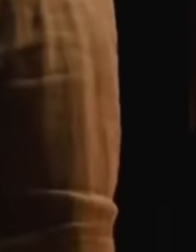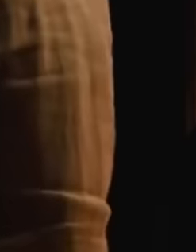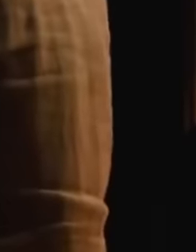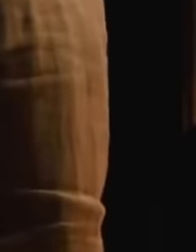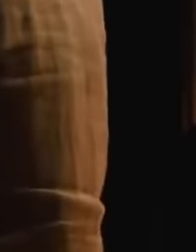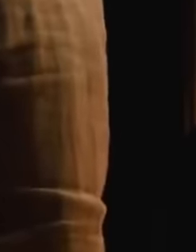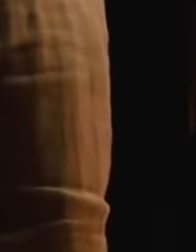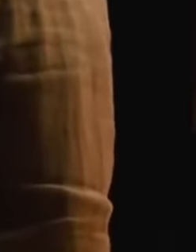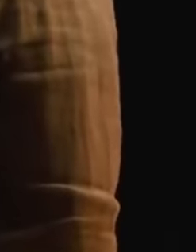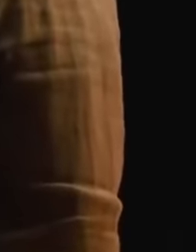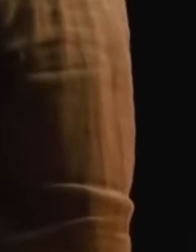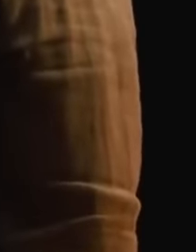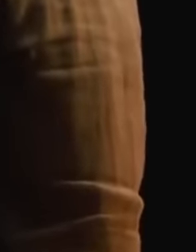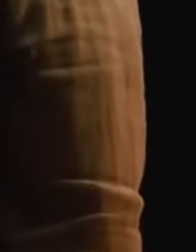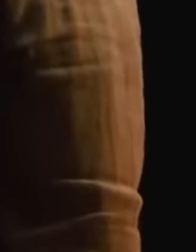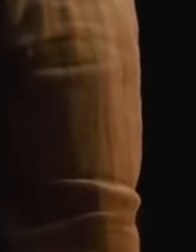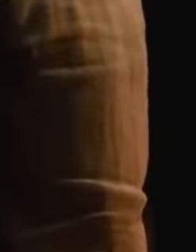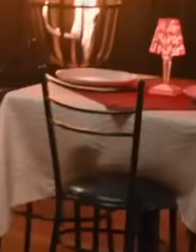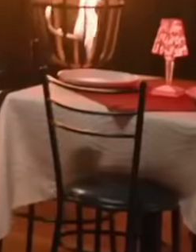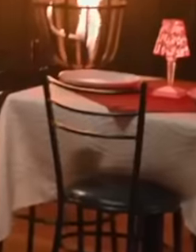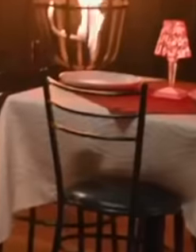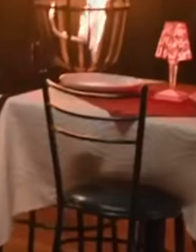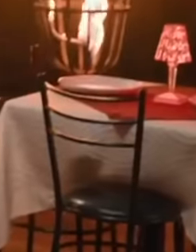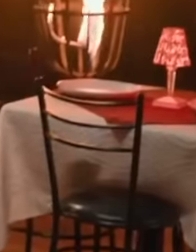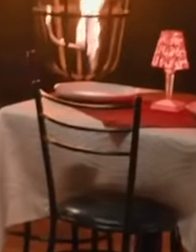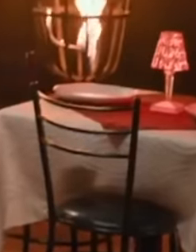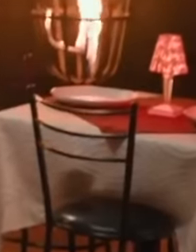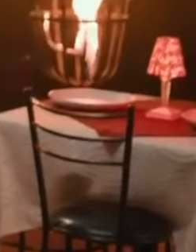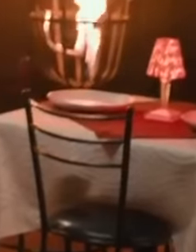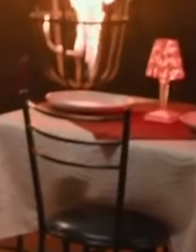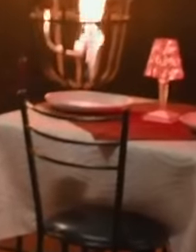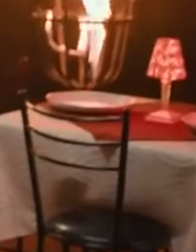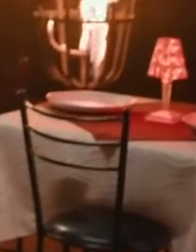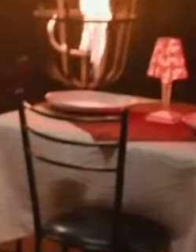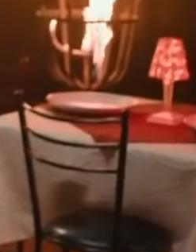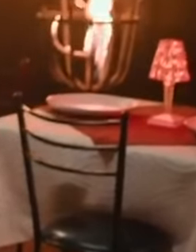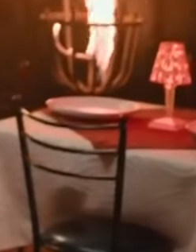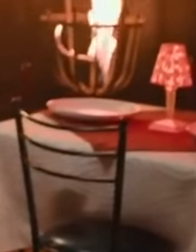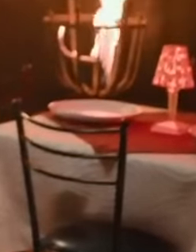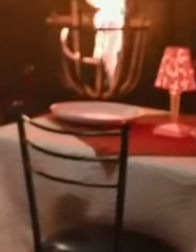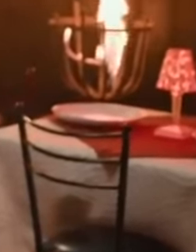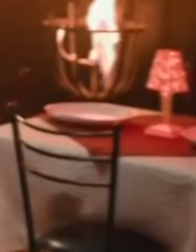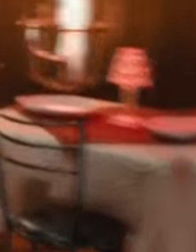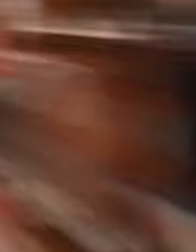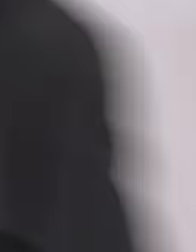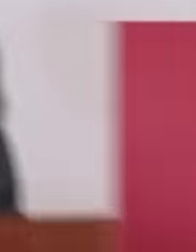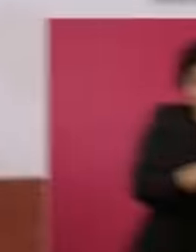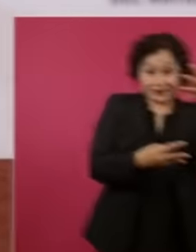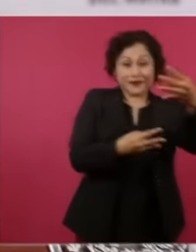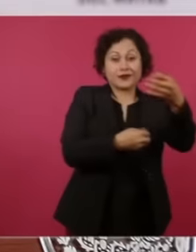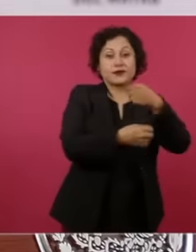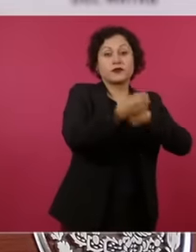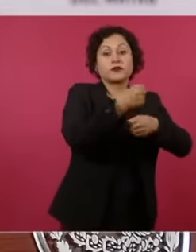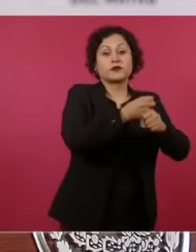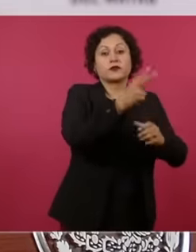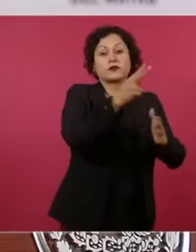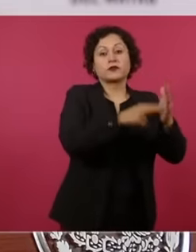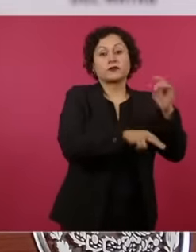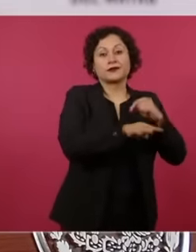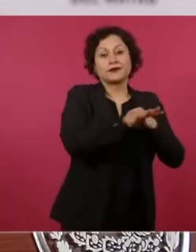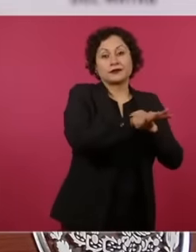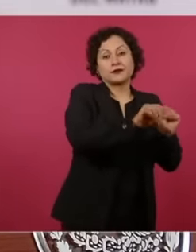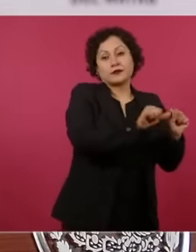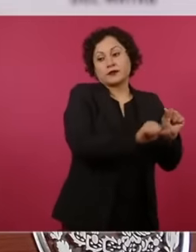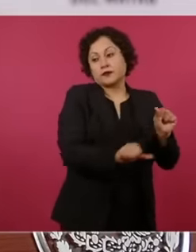Broso. Today at the press conference they revealed a secret that the